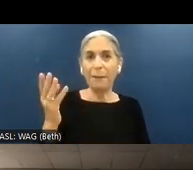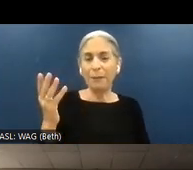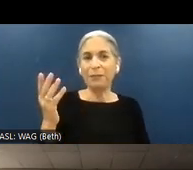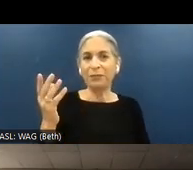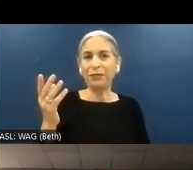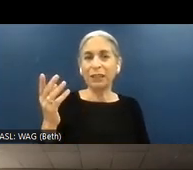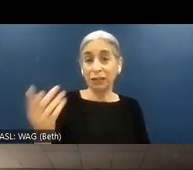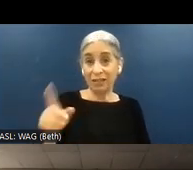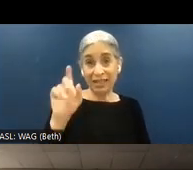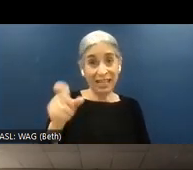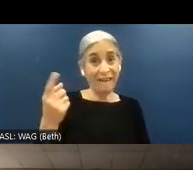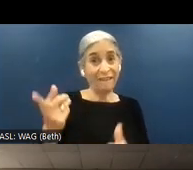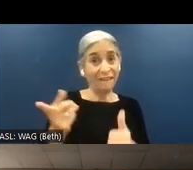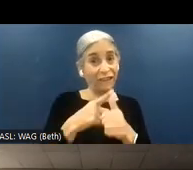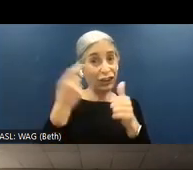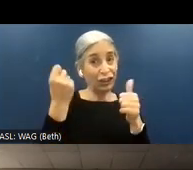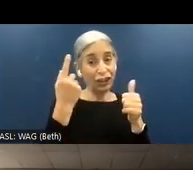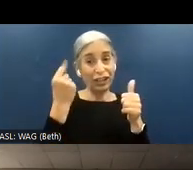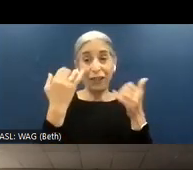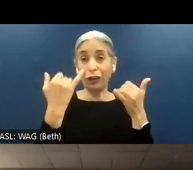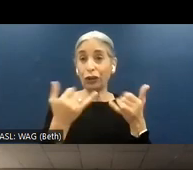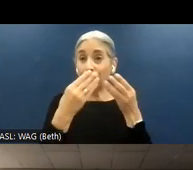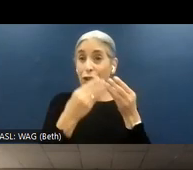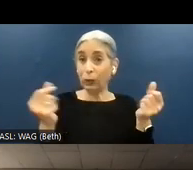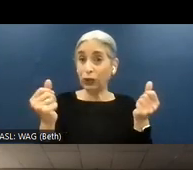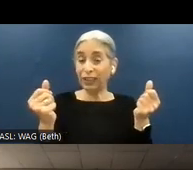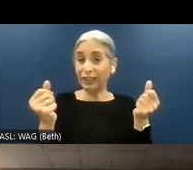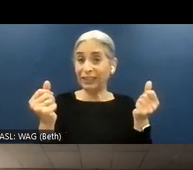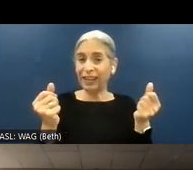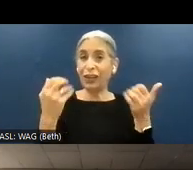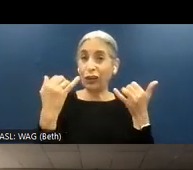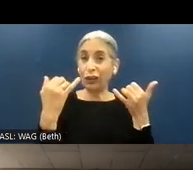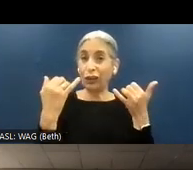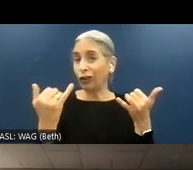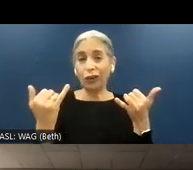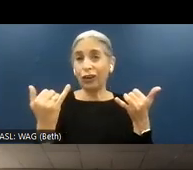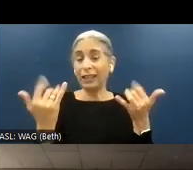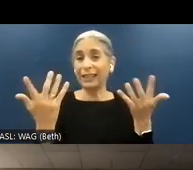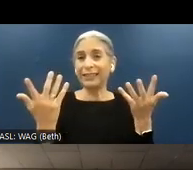understand if the current solution, the current implementation is affecting accessibility